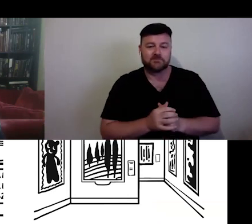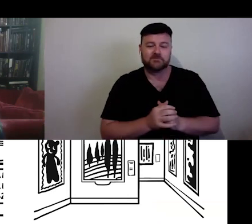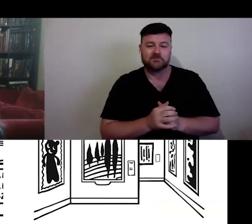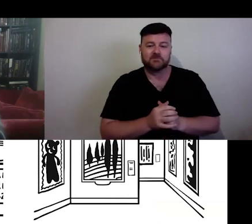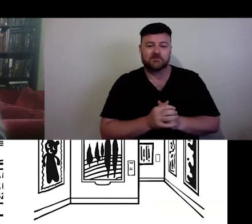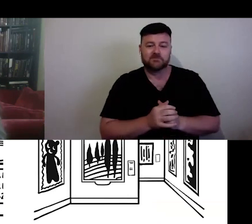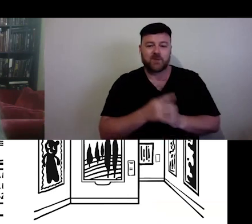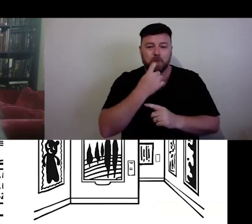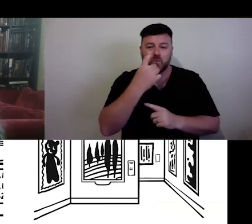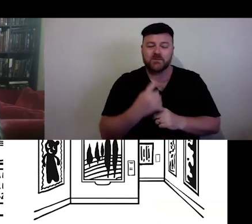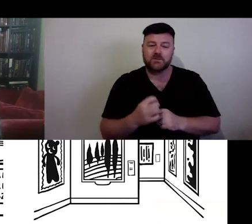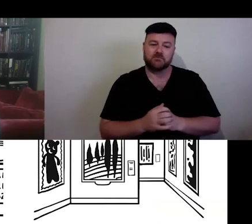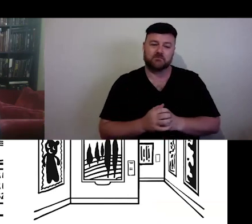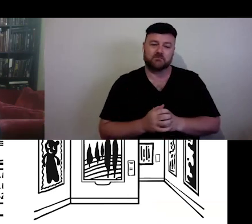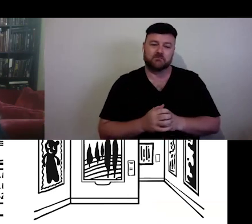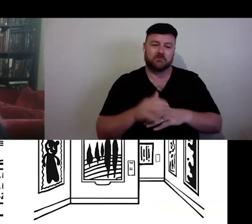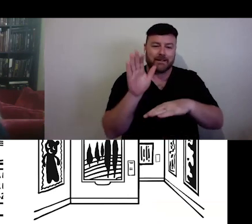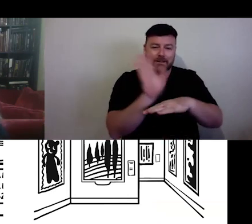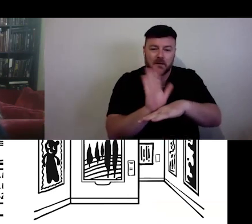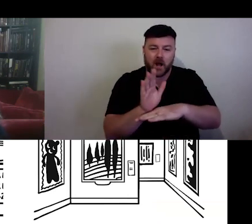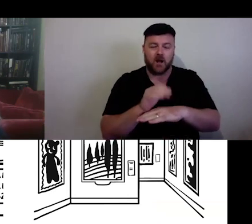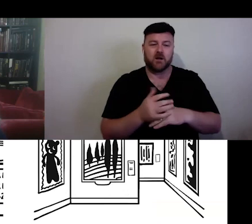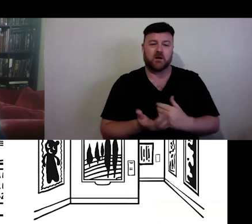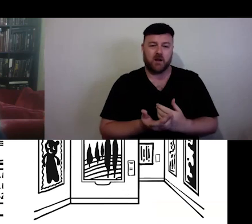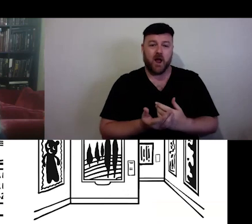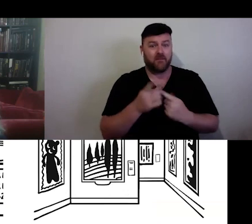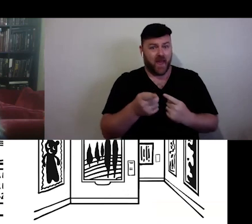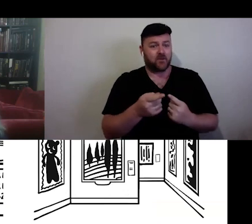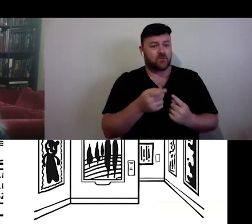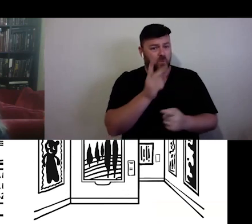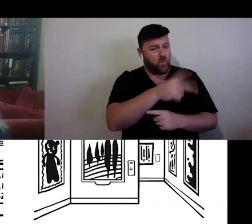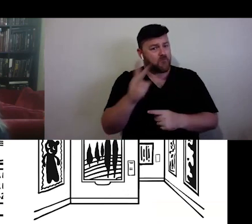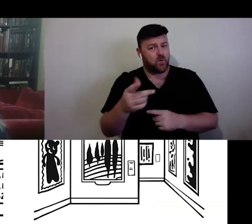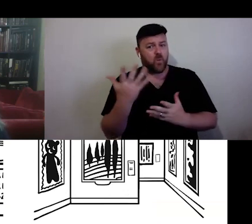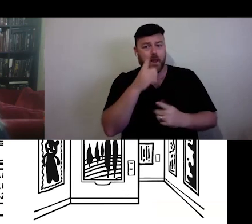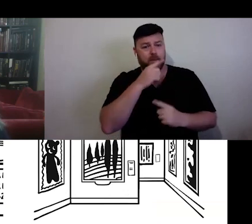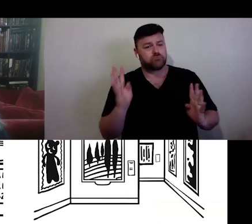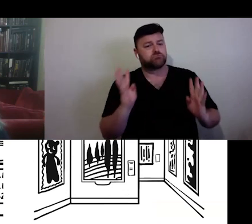These are some of the common sights of presence and connection. These